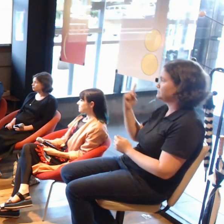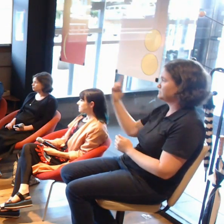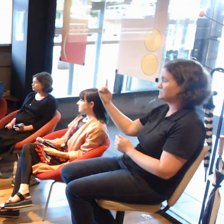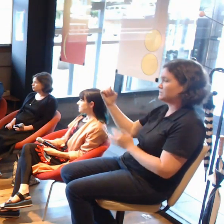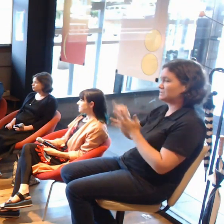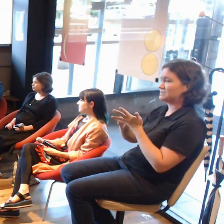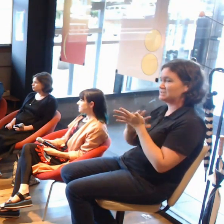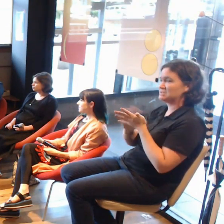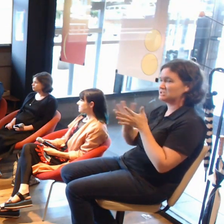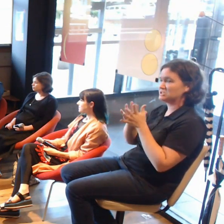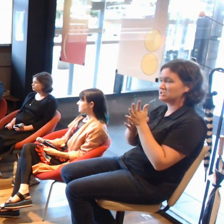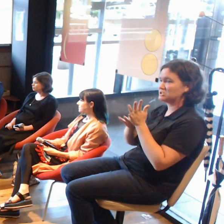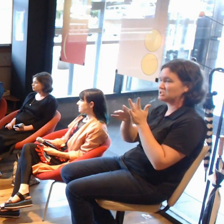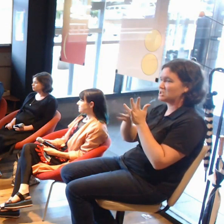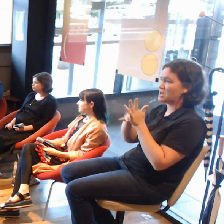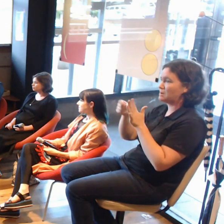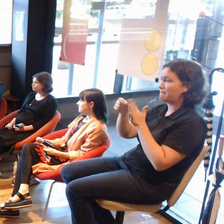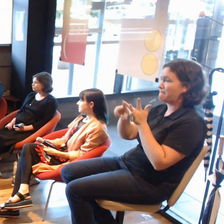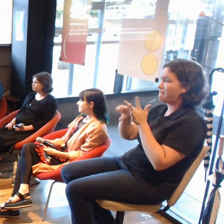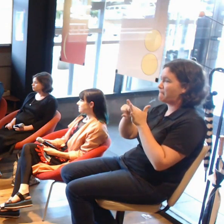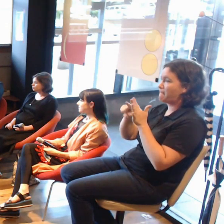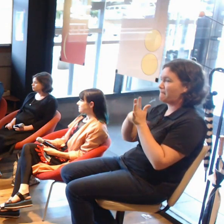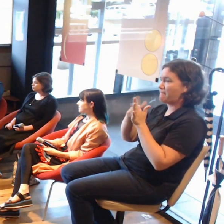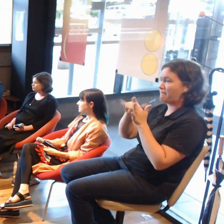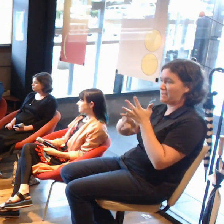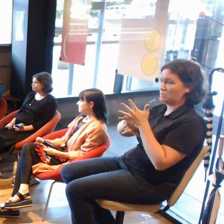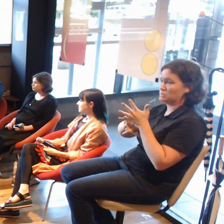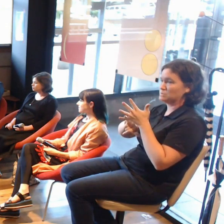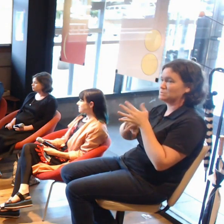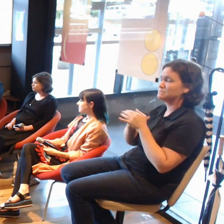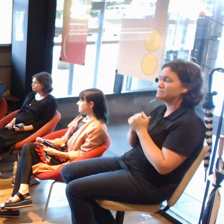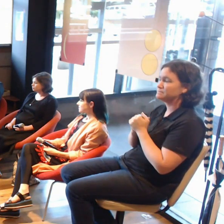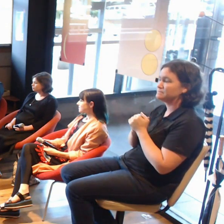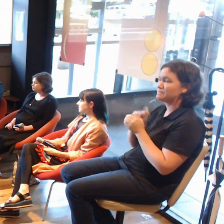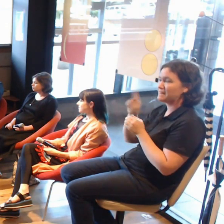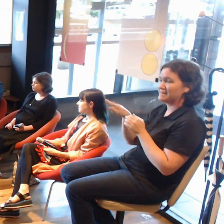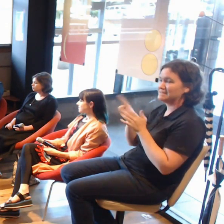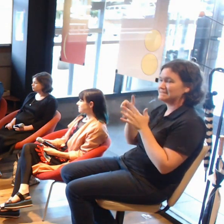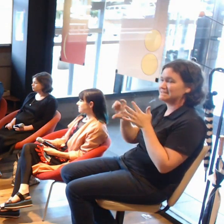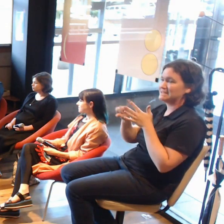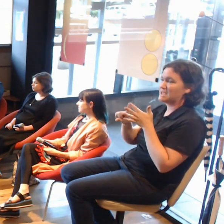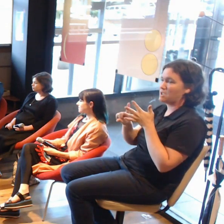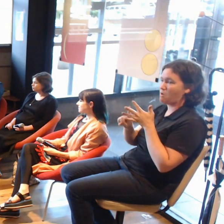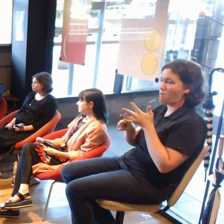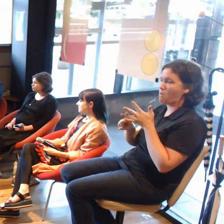He is the CEO and lead developer of Lightning Rock Studios.